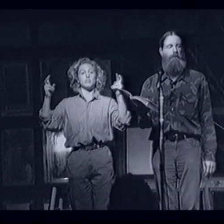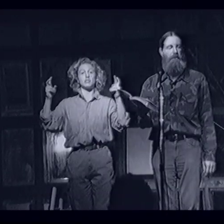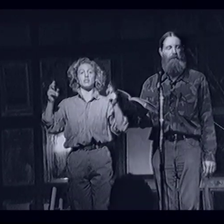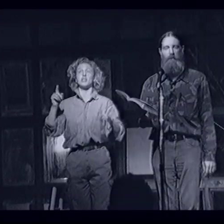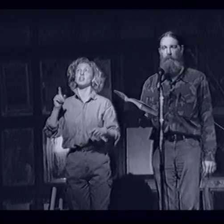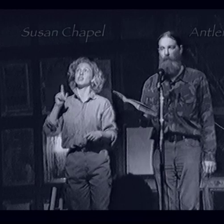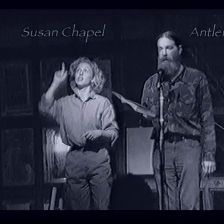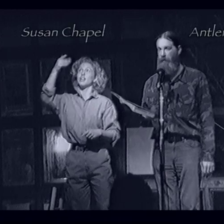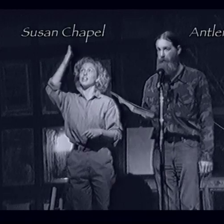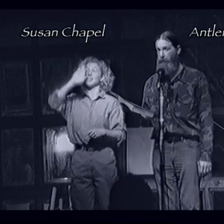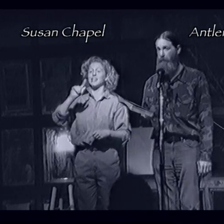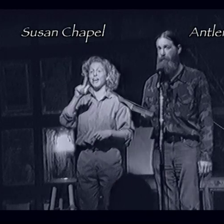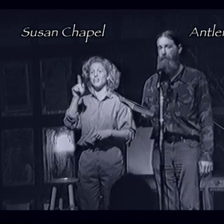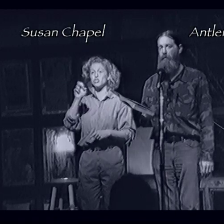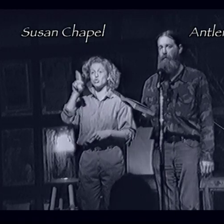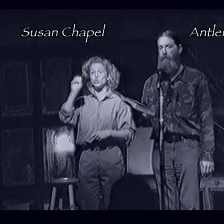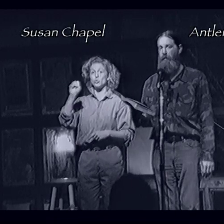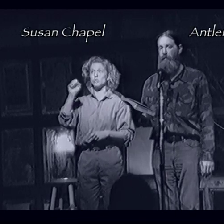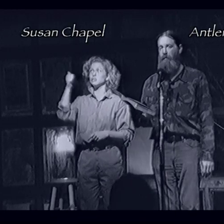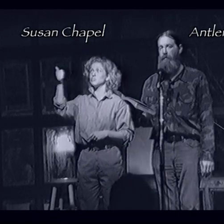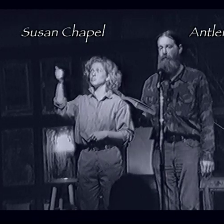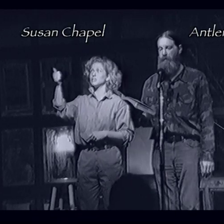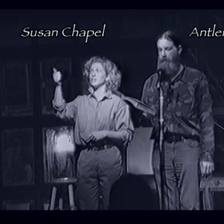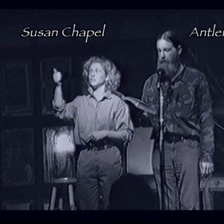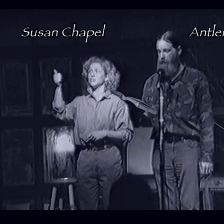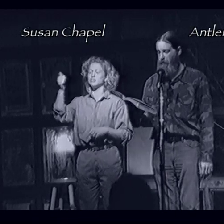Bringing Zeus To His Knees